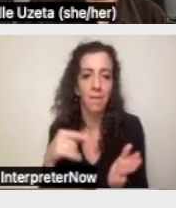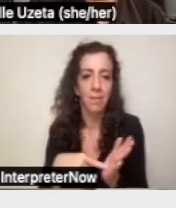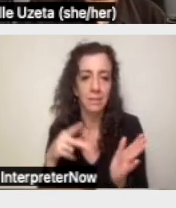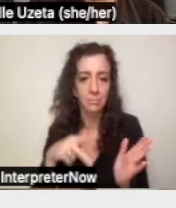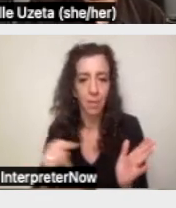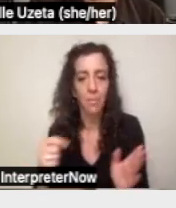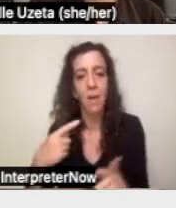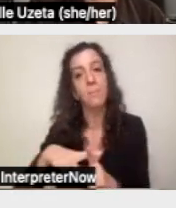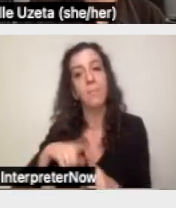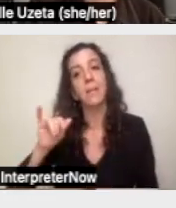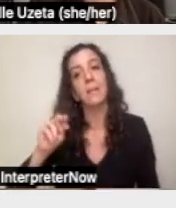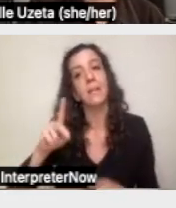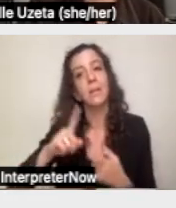link to an evaluation form.